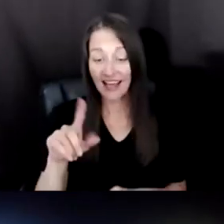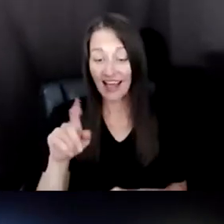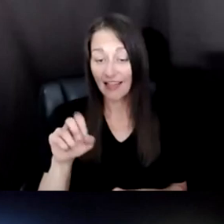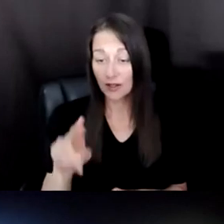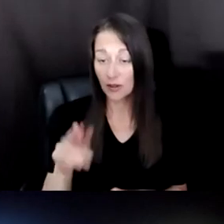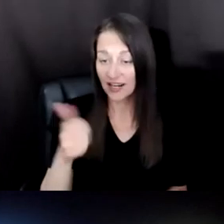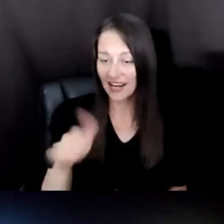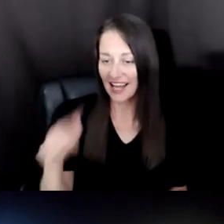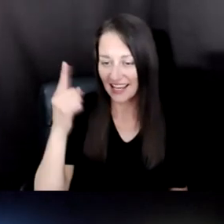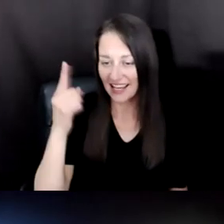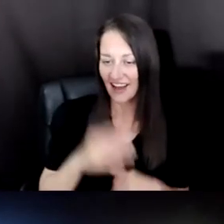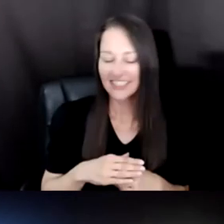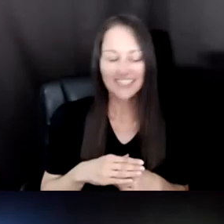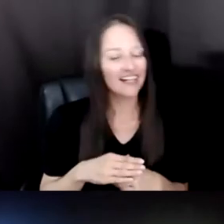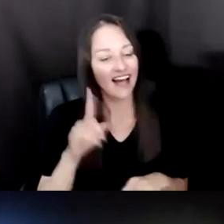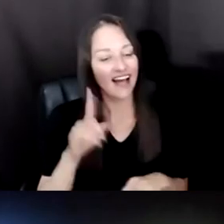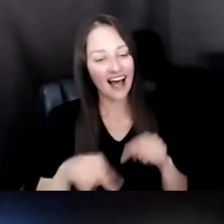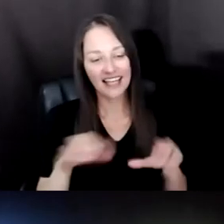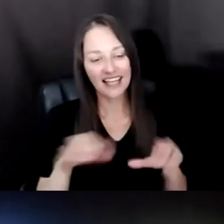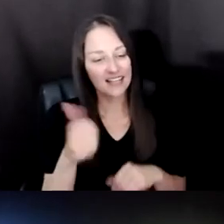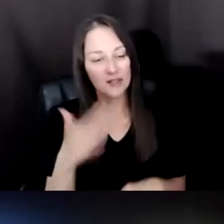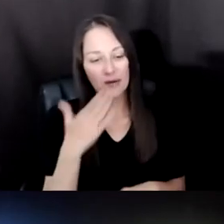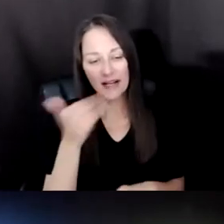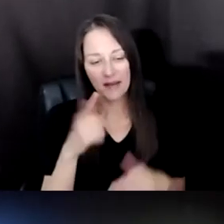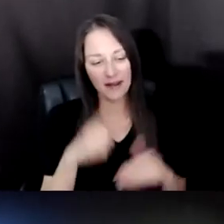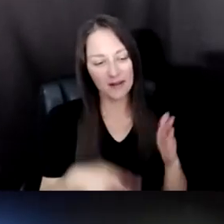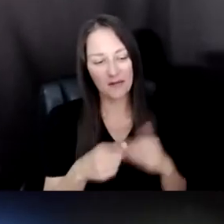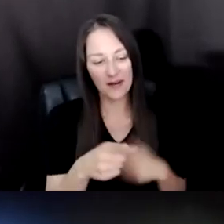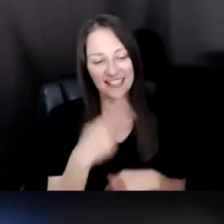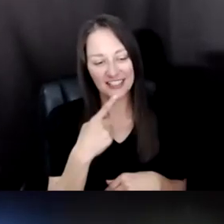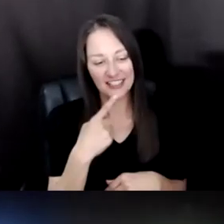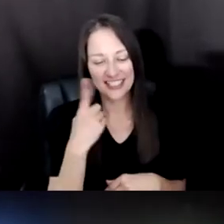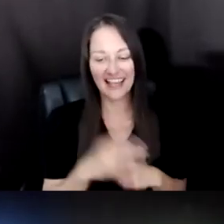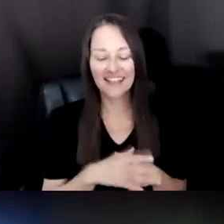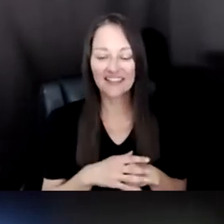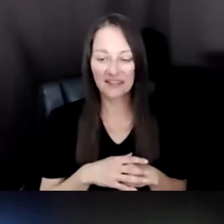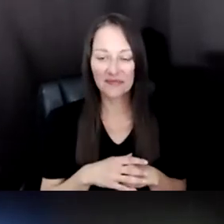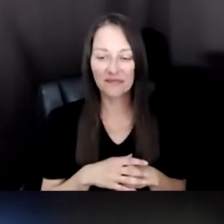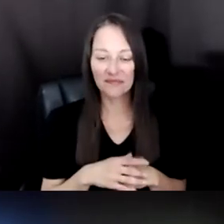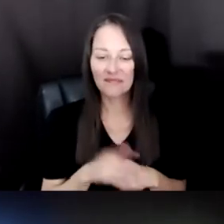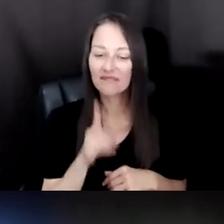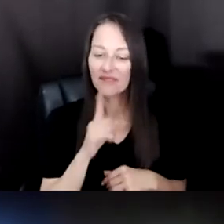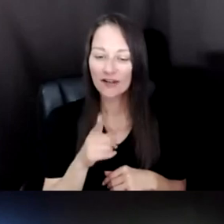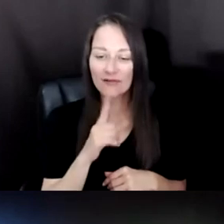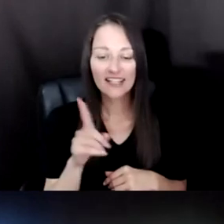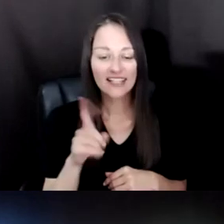I CAN'T DO ANY BETTER THAN WHAT REFIK JUST SAID. IT'S ABOUT EXPANDING, EXPANDING THE,